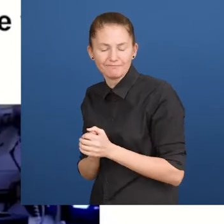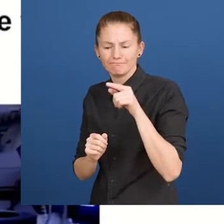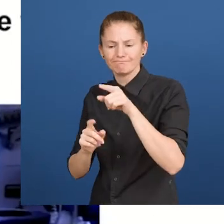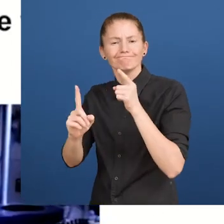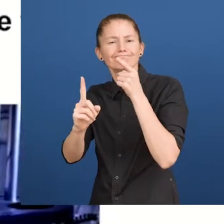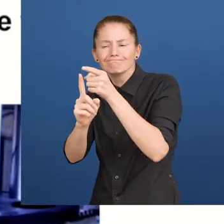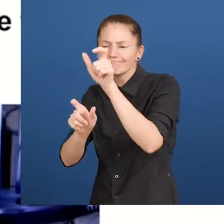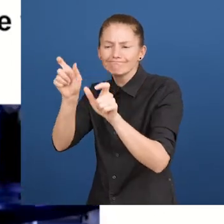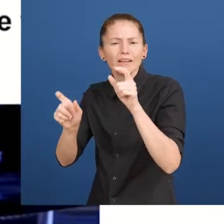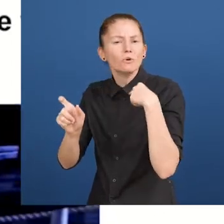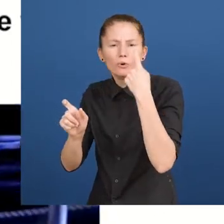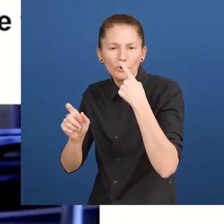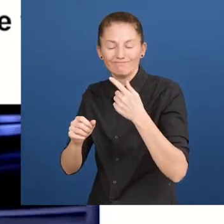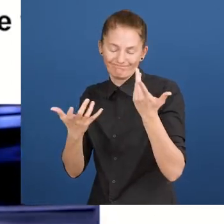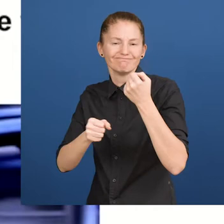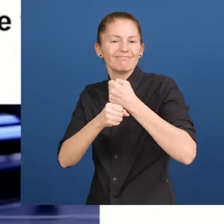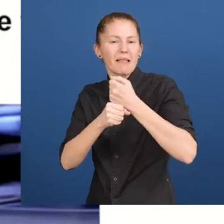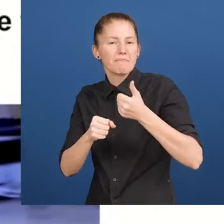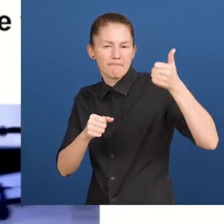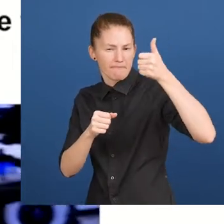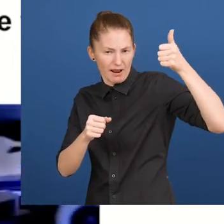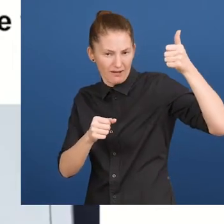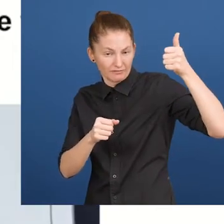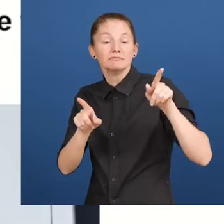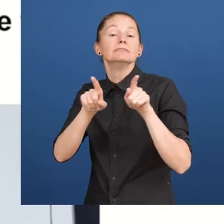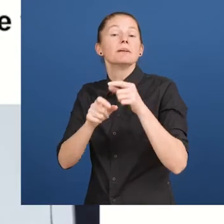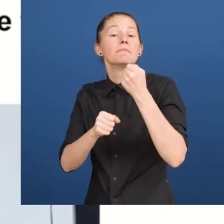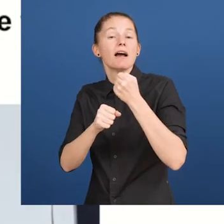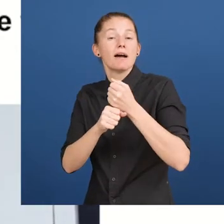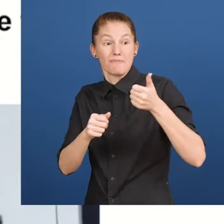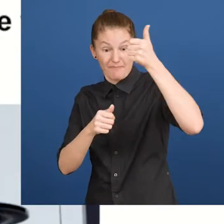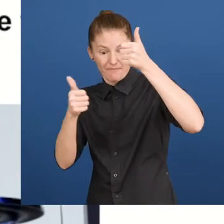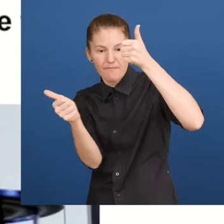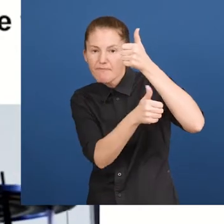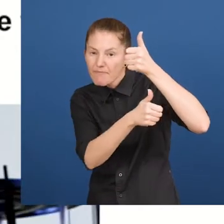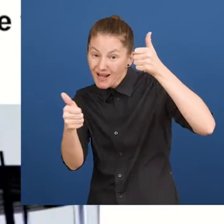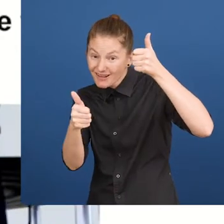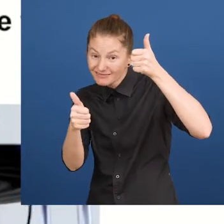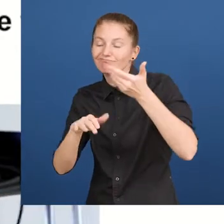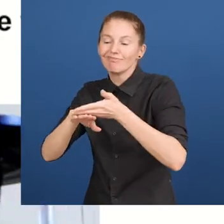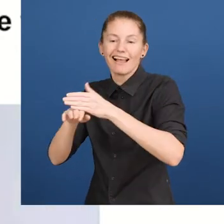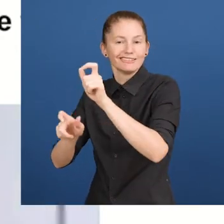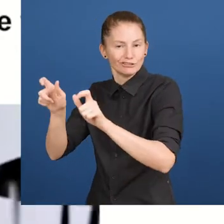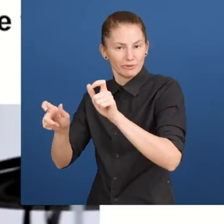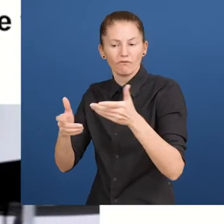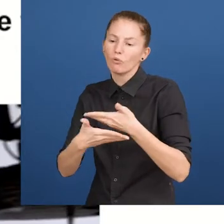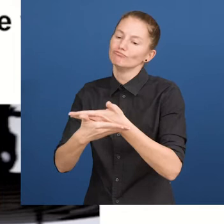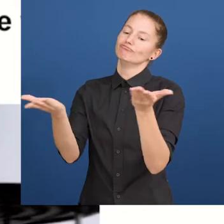The main target groups are employers, employees, and experts in the open labour market.